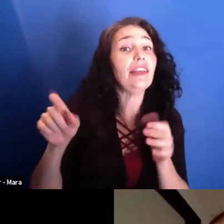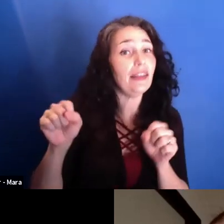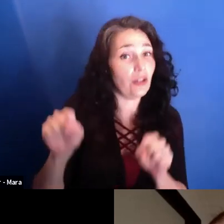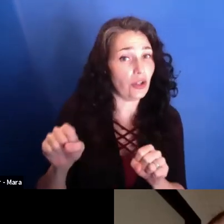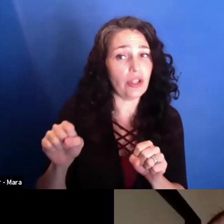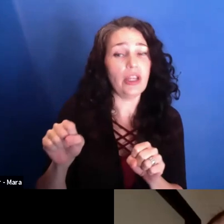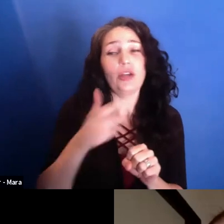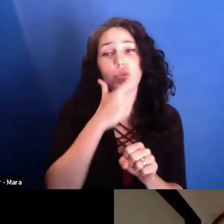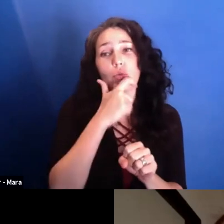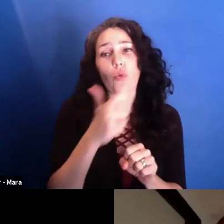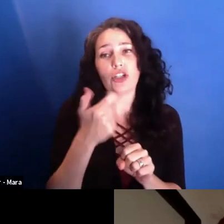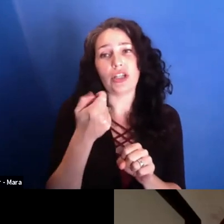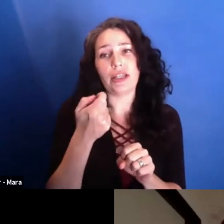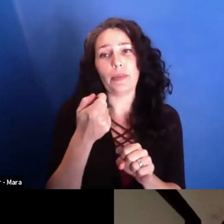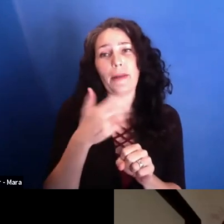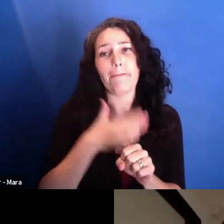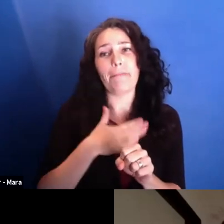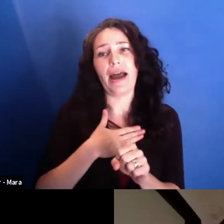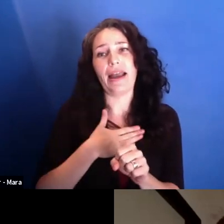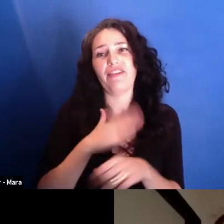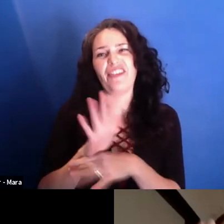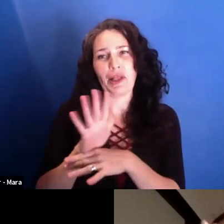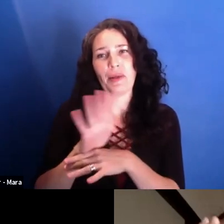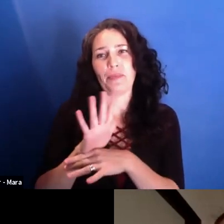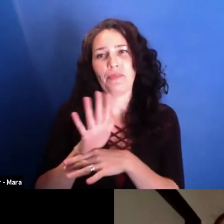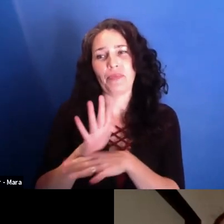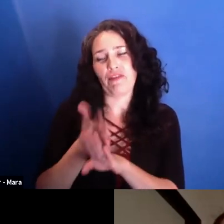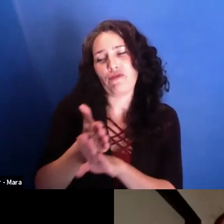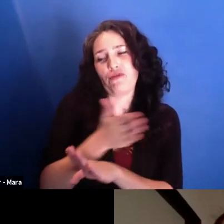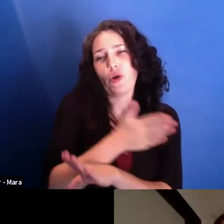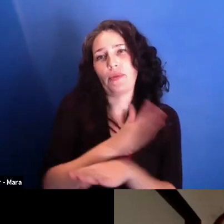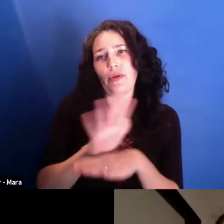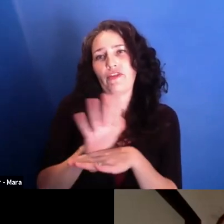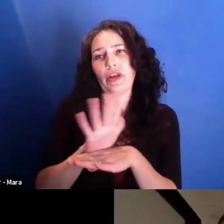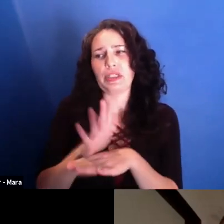to watch a bit of my film, of my former film, "Toto," to see how I work.